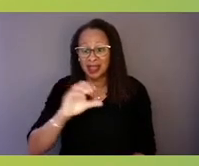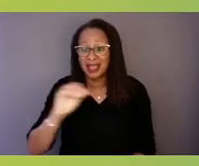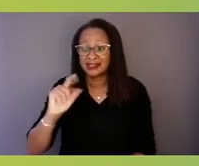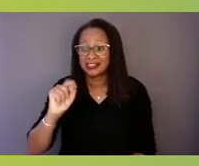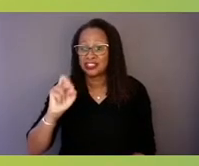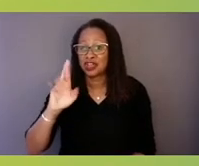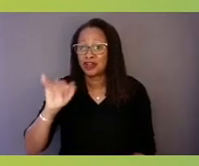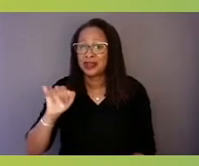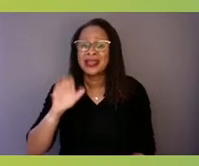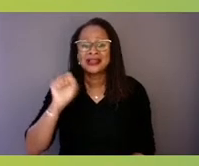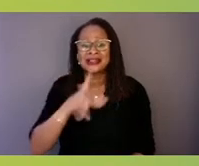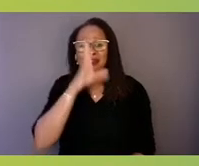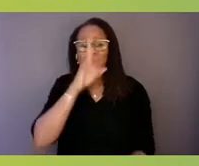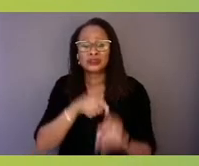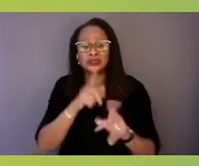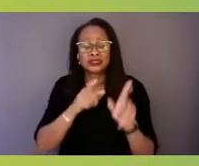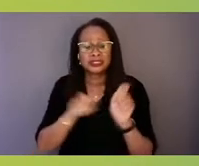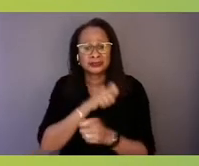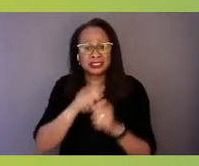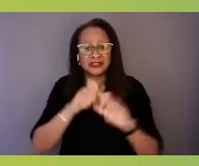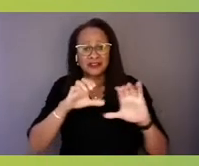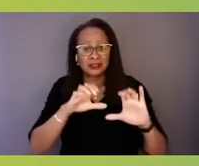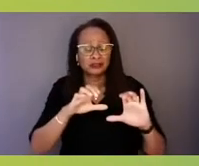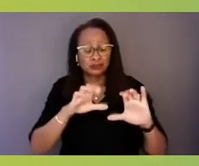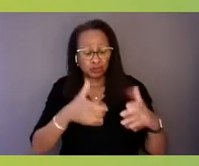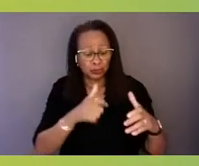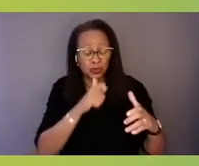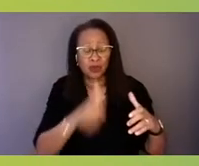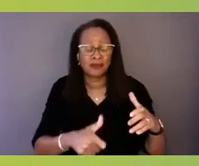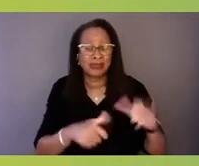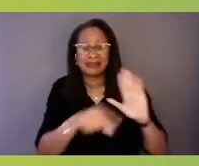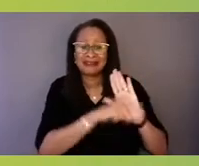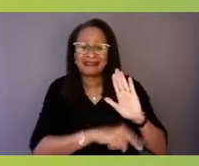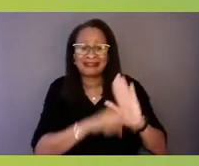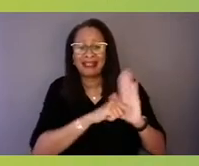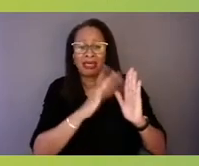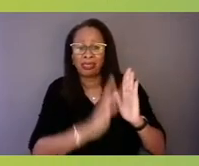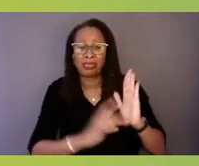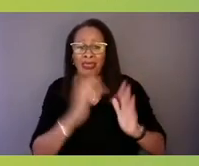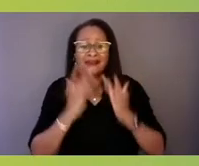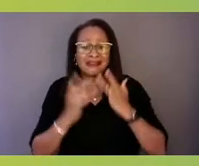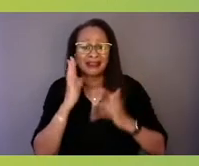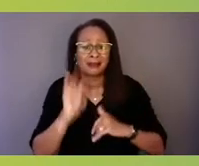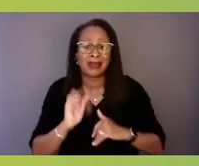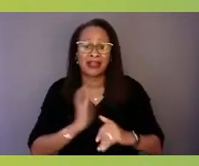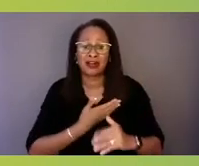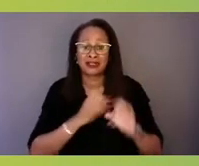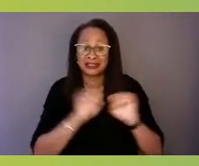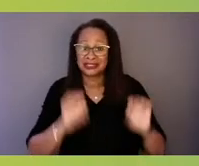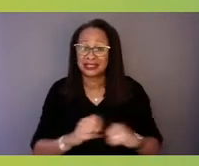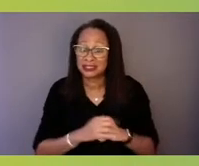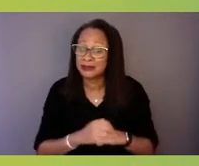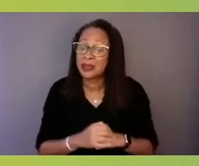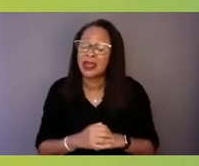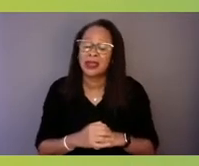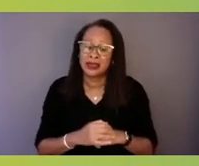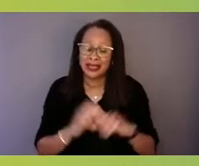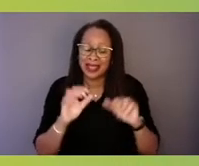that have been grossly neglected by our system, unfortunately, why we can ensure equity is a priority and how we can do that.